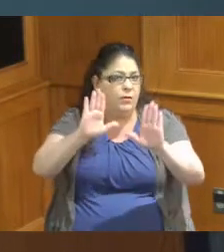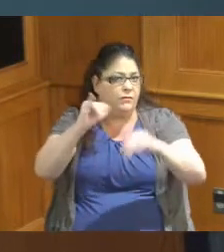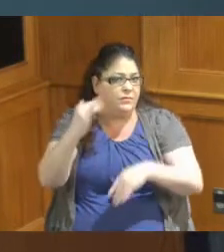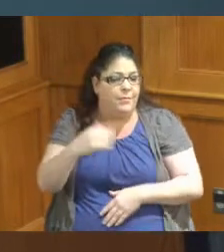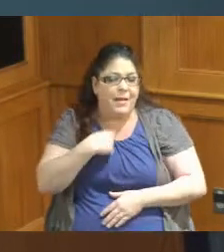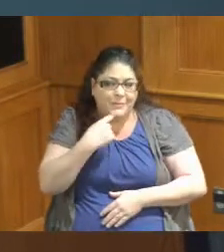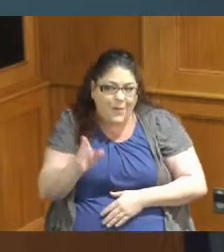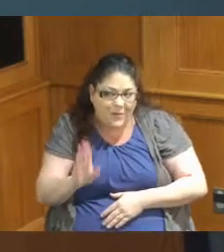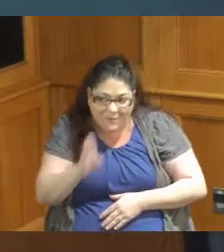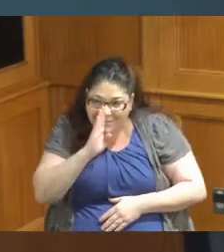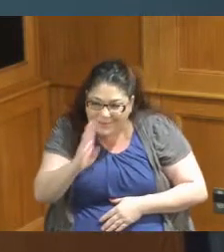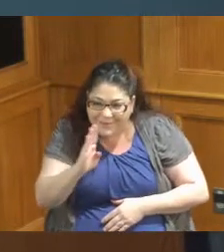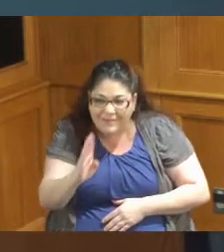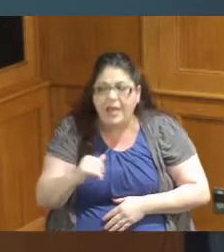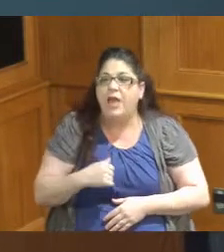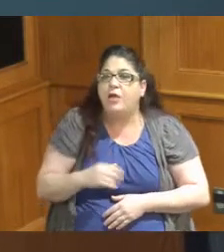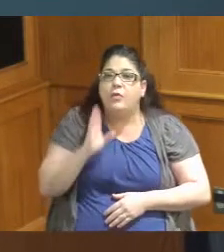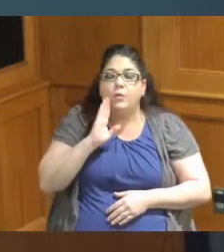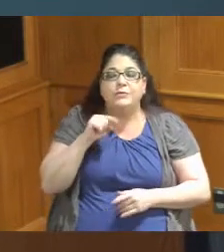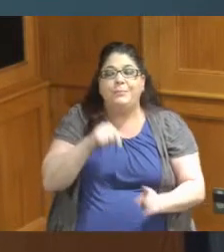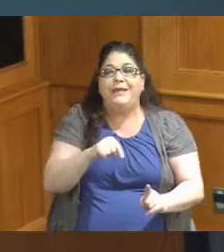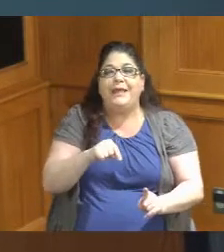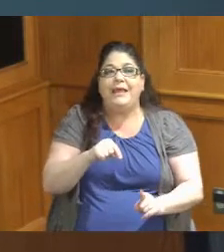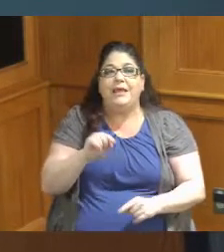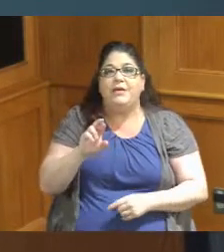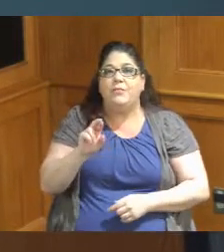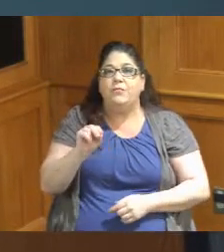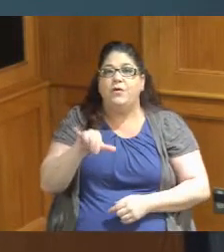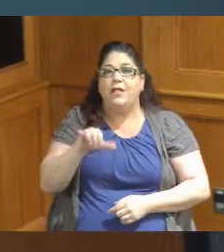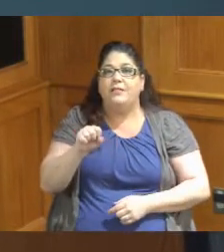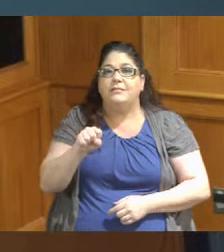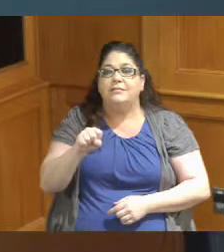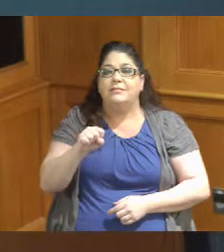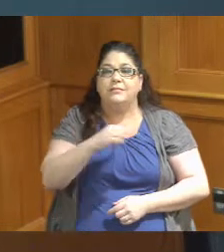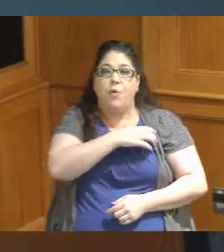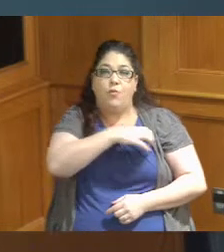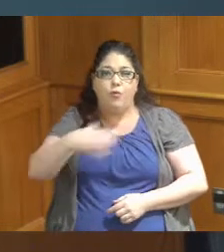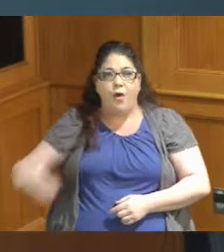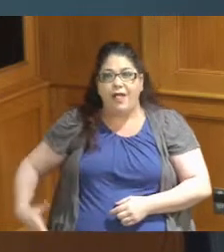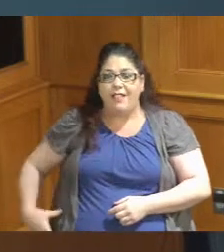her I said you know this used to be the Royals skating Palace it's known all over the country